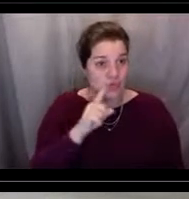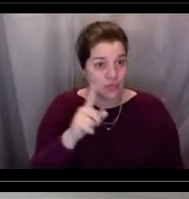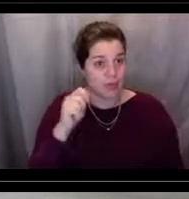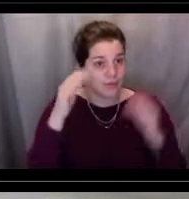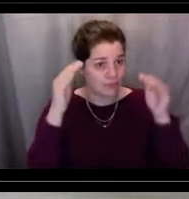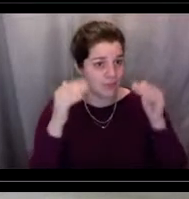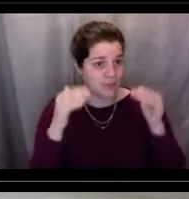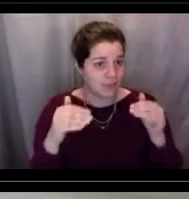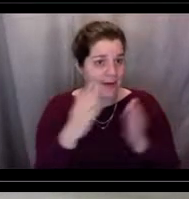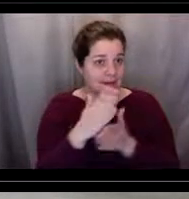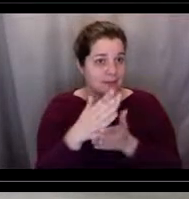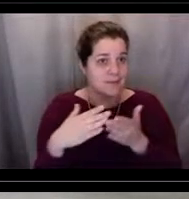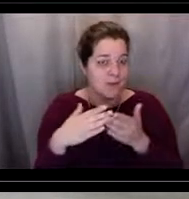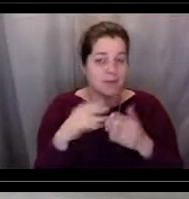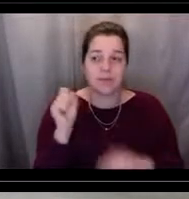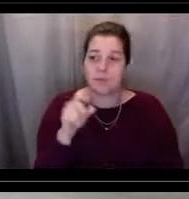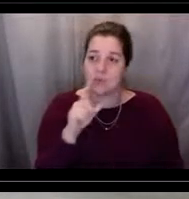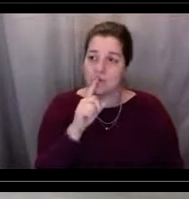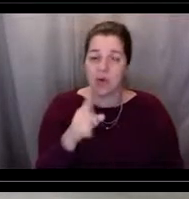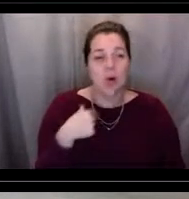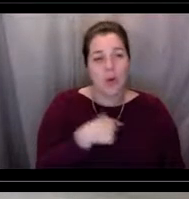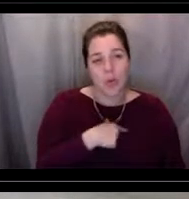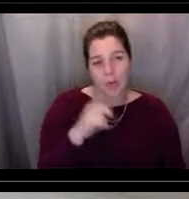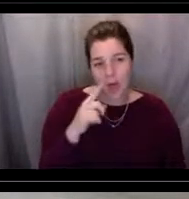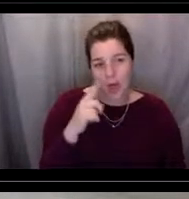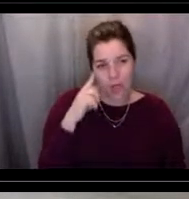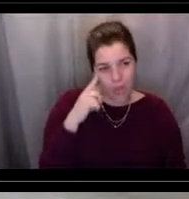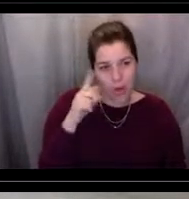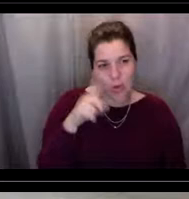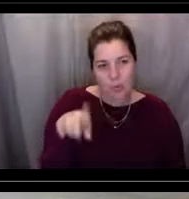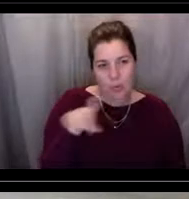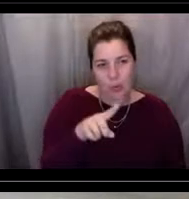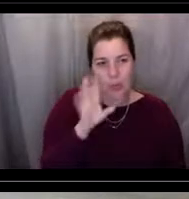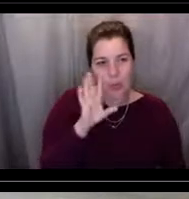So we figured that you guys would be more excited to see live marine mammals.